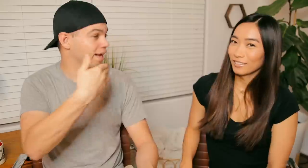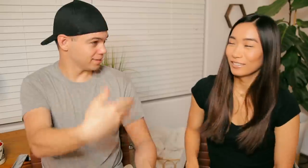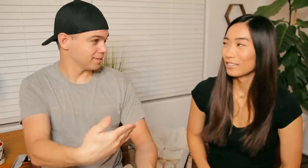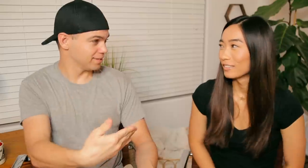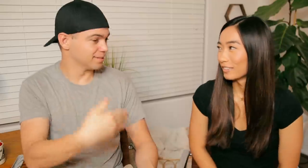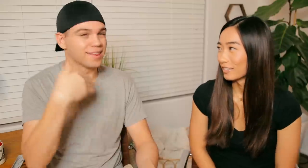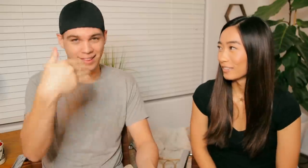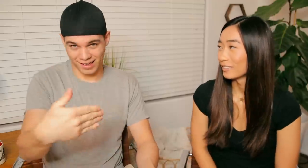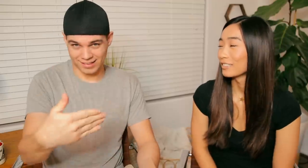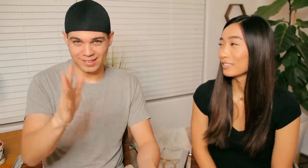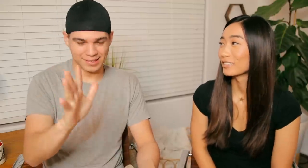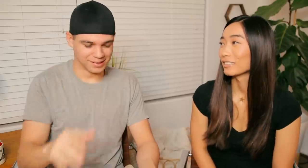R: Next. Next!